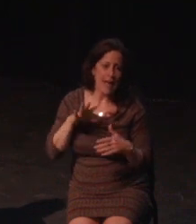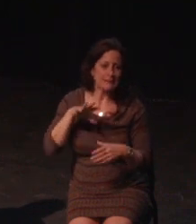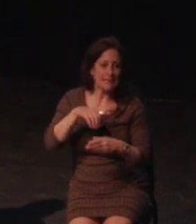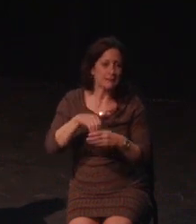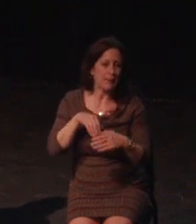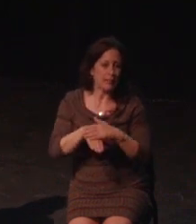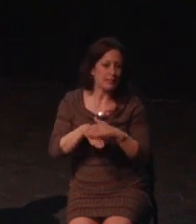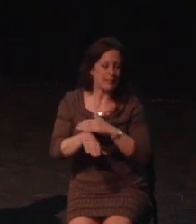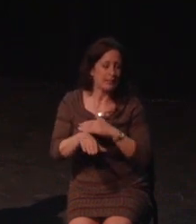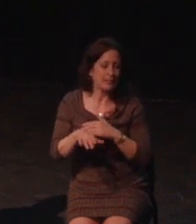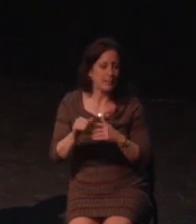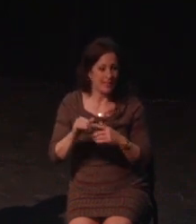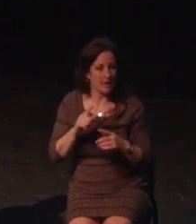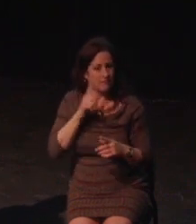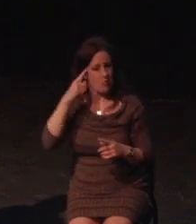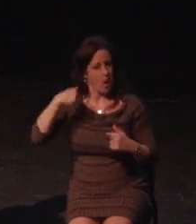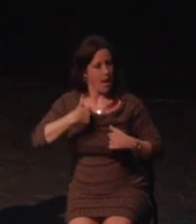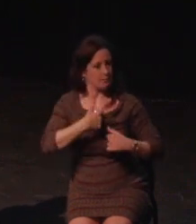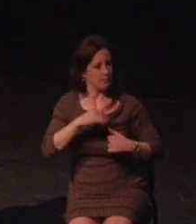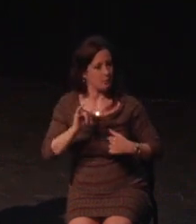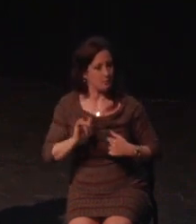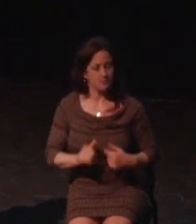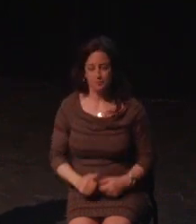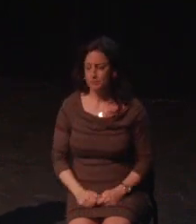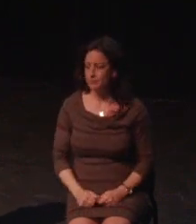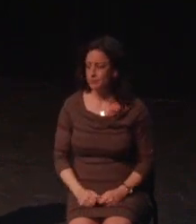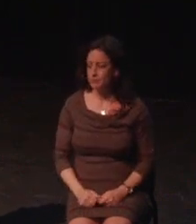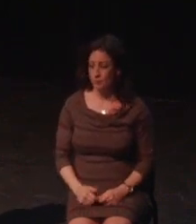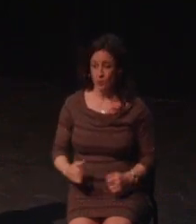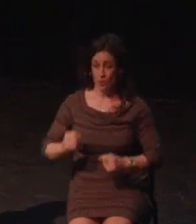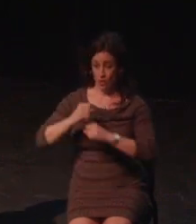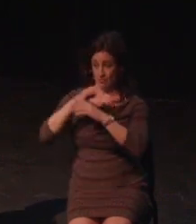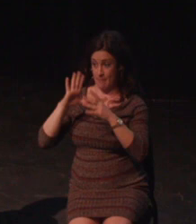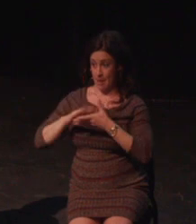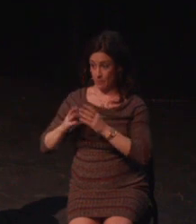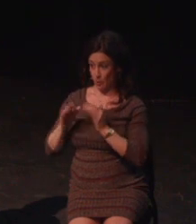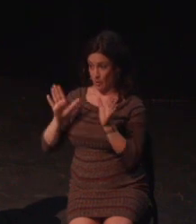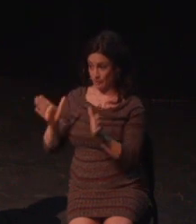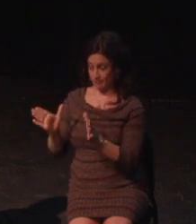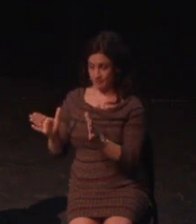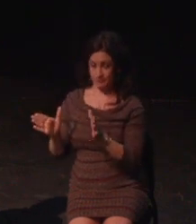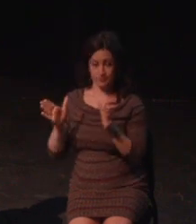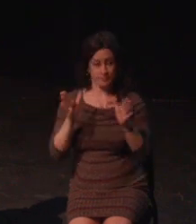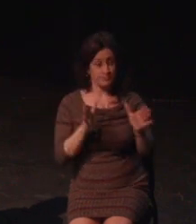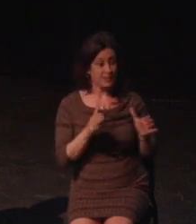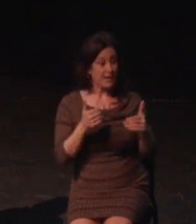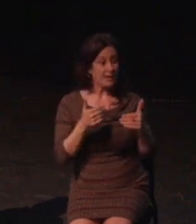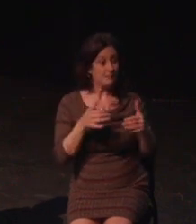Many people who love games like to brag about how they've been playing games since before they were born.